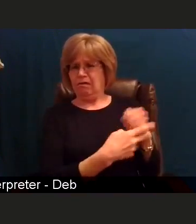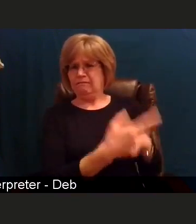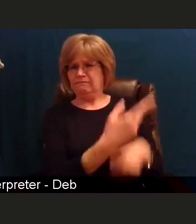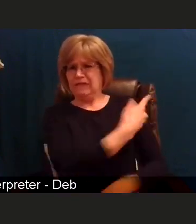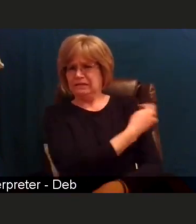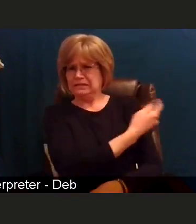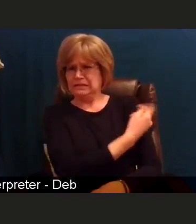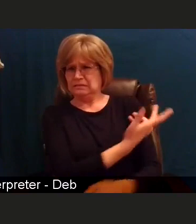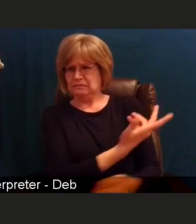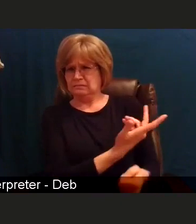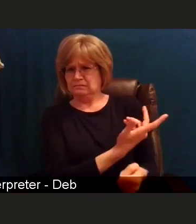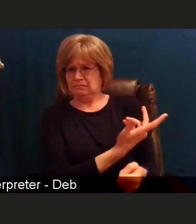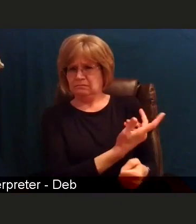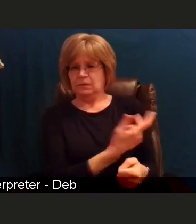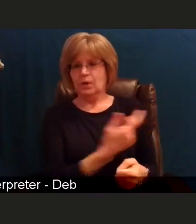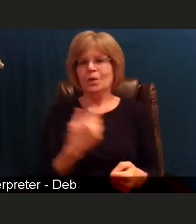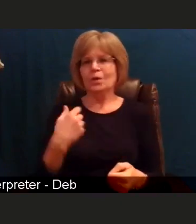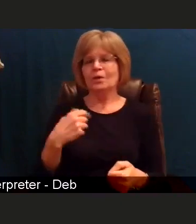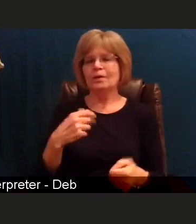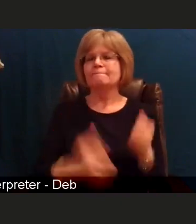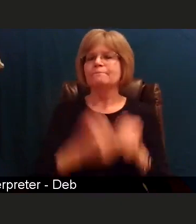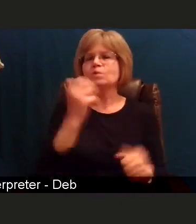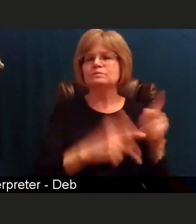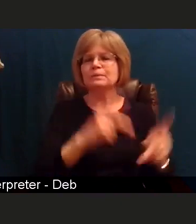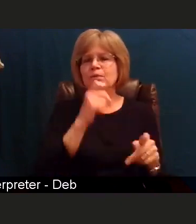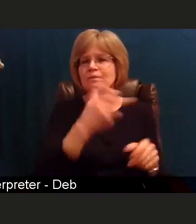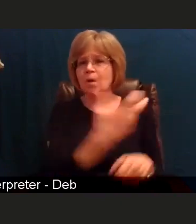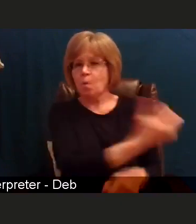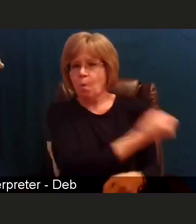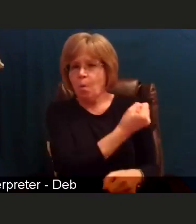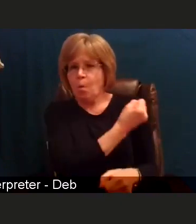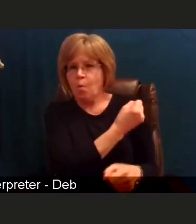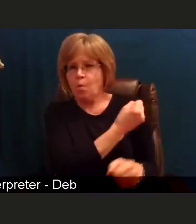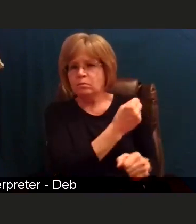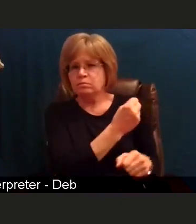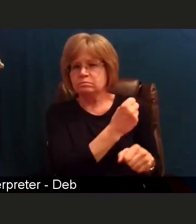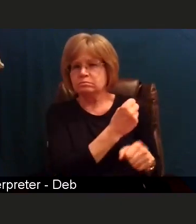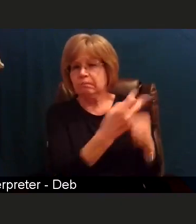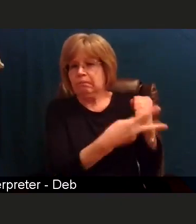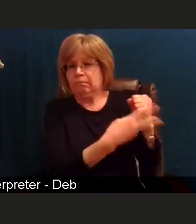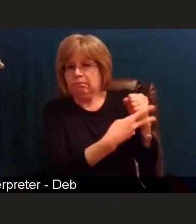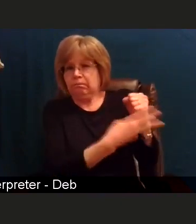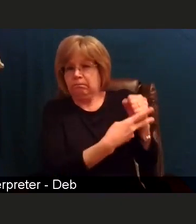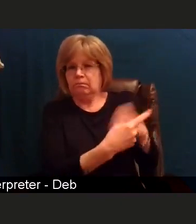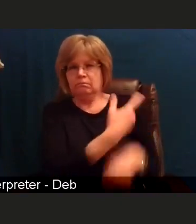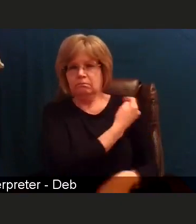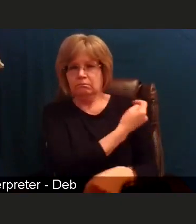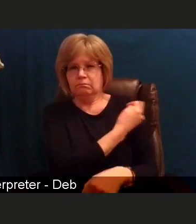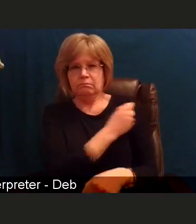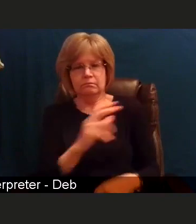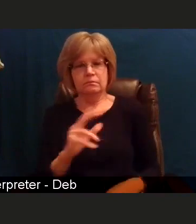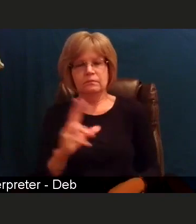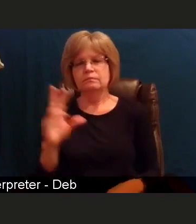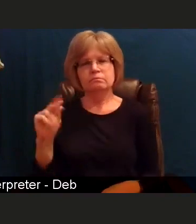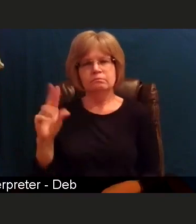are not truly holding on to lots of vaccine. We have been provided a mission to